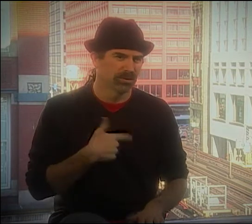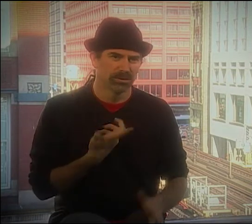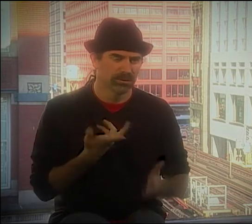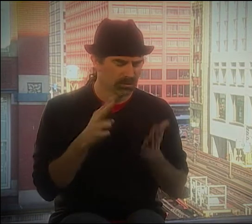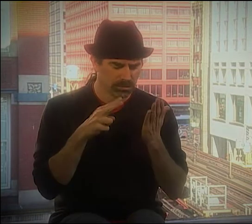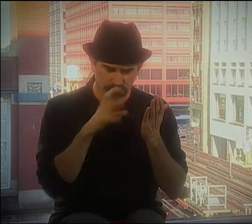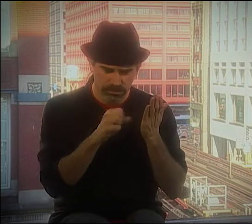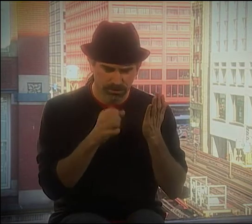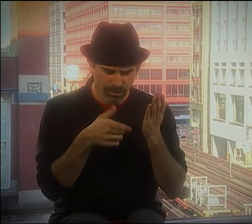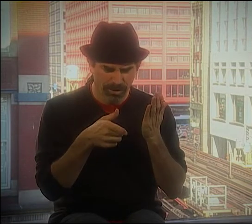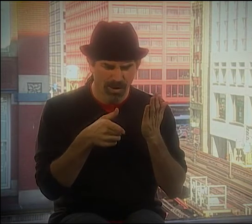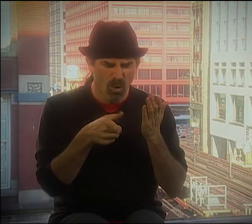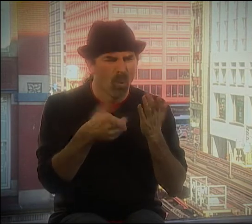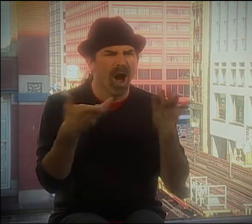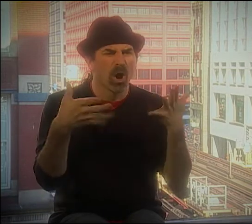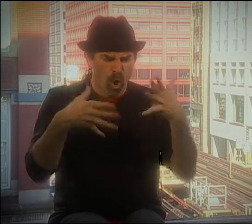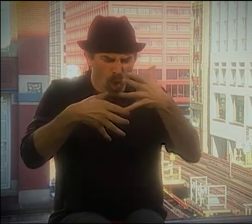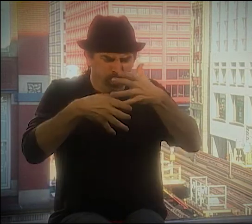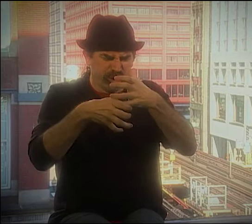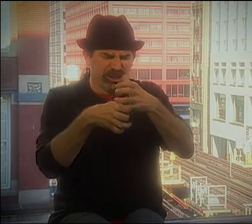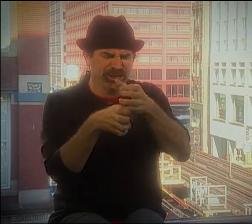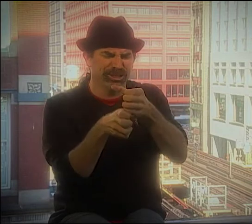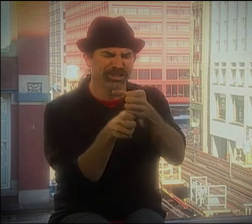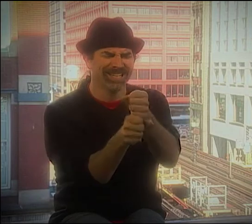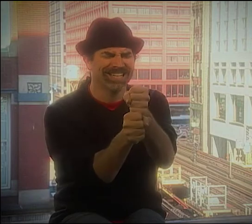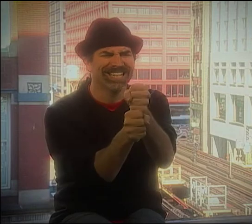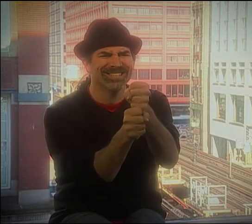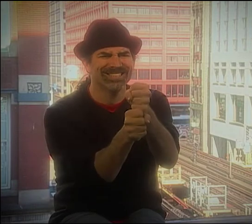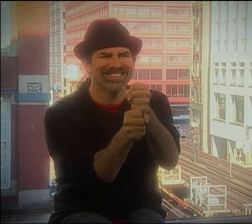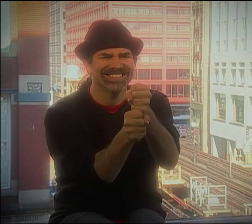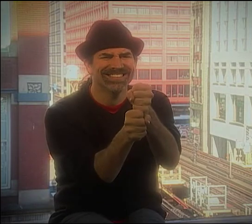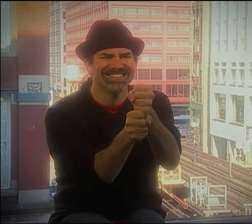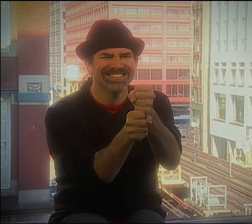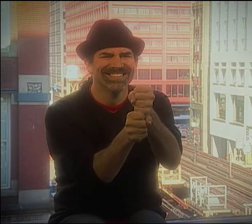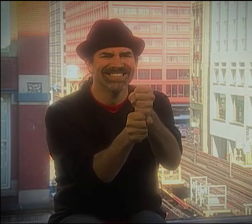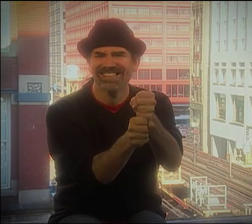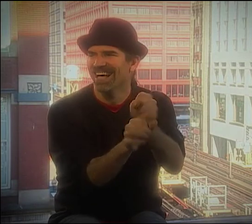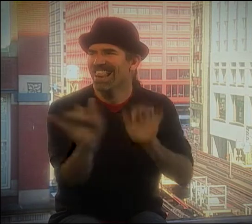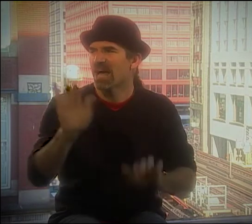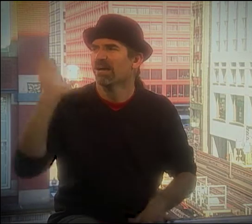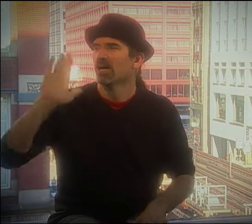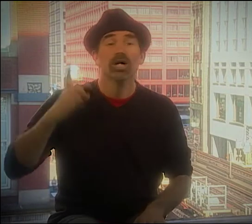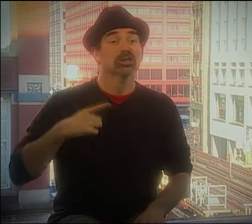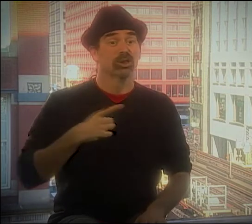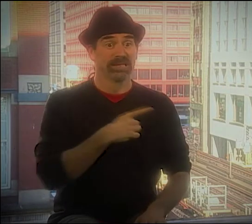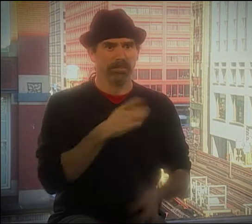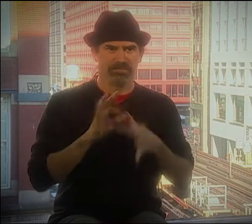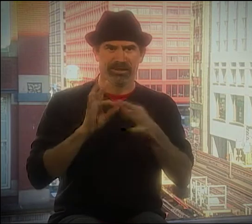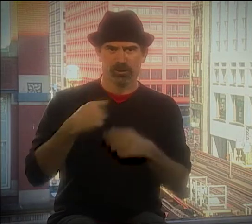BACK THEN, I HAD NO PATIENCE. YOU KNOW, I LIKE TO GET RIGHT TO THE GIST OF THINGS, YOU KNOW.